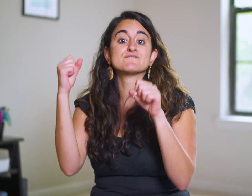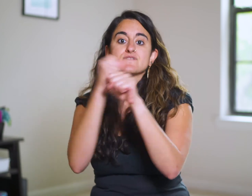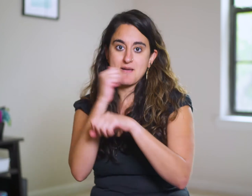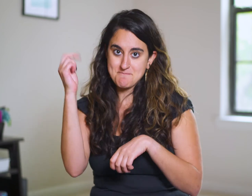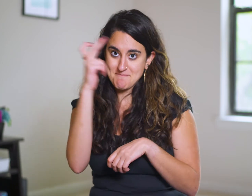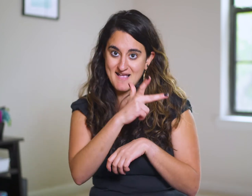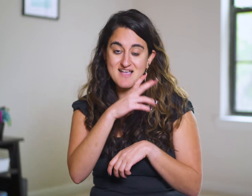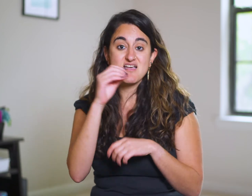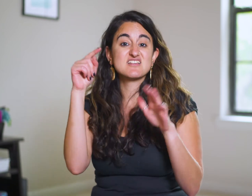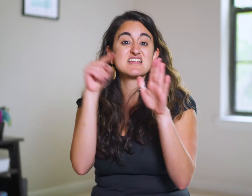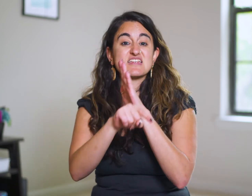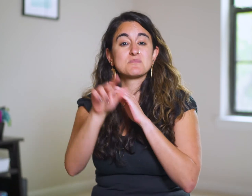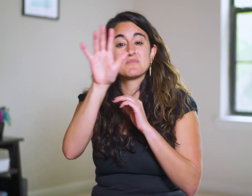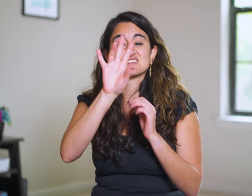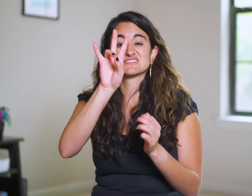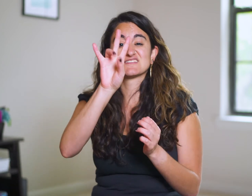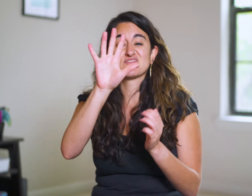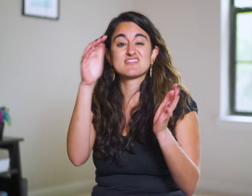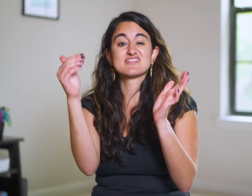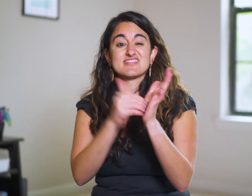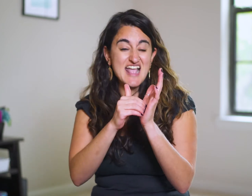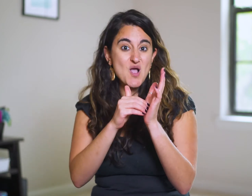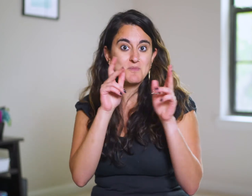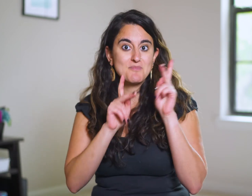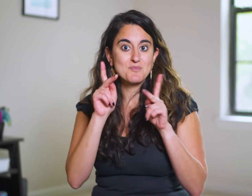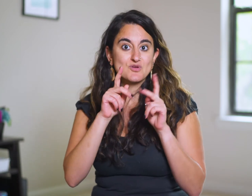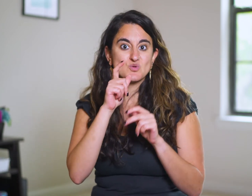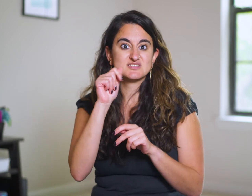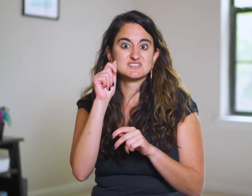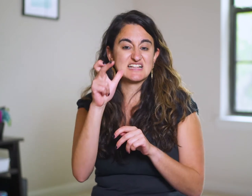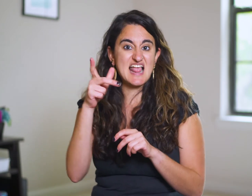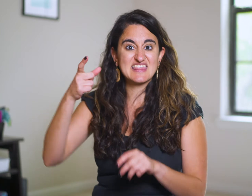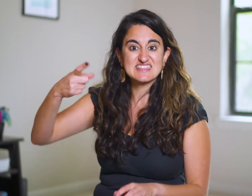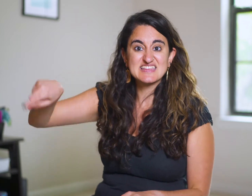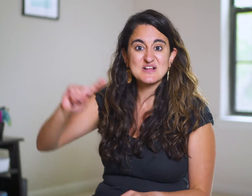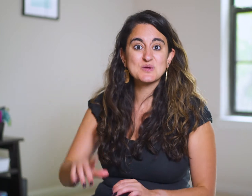so they fight back and kill 75,000 attackers.